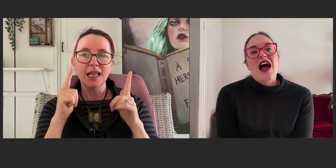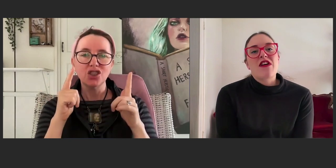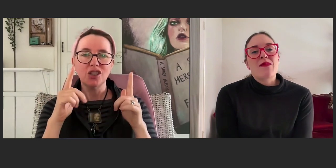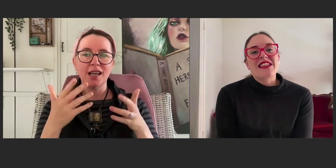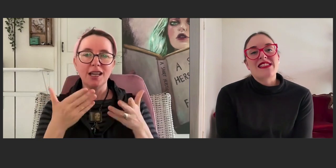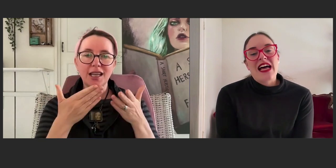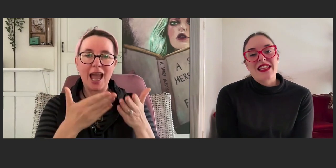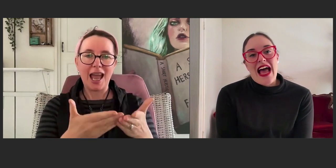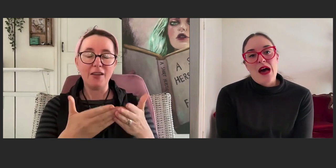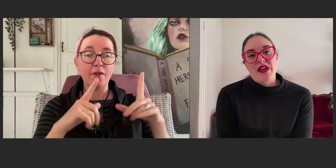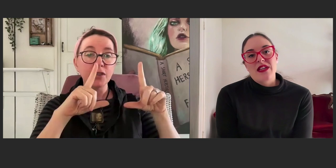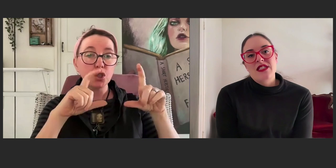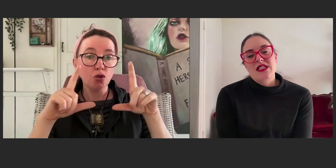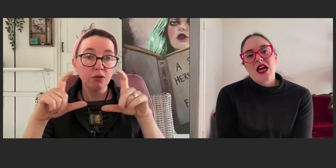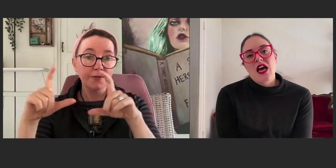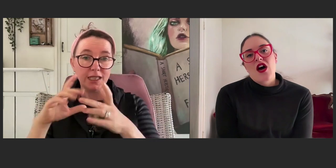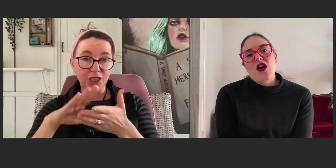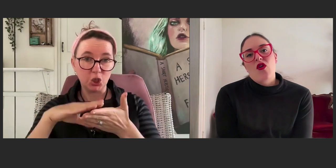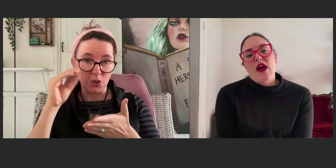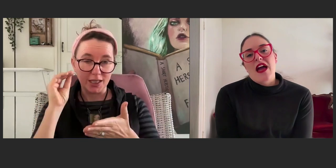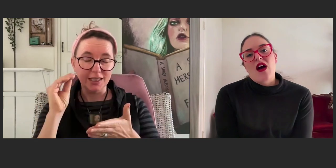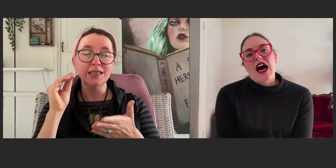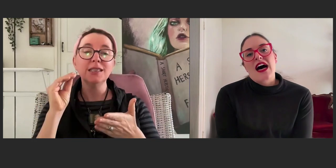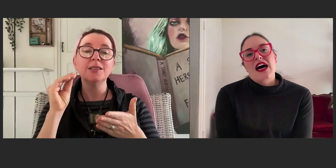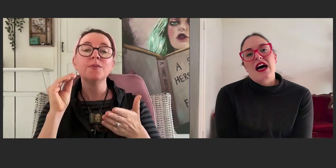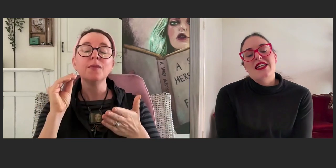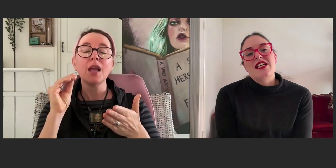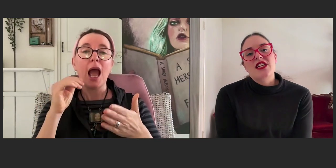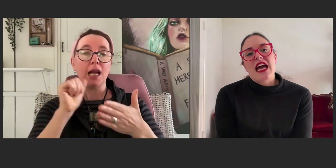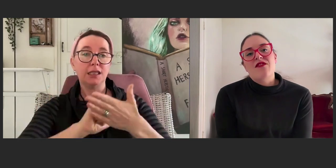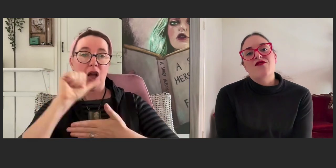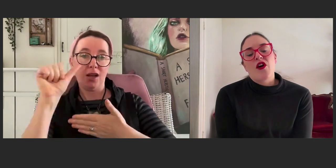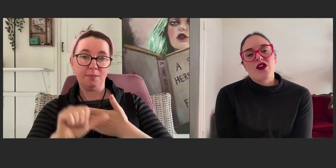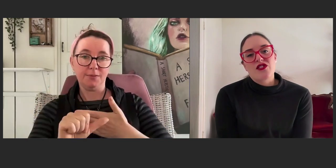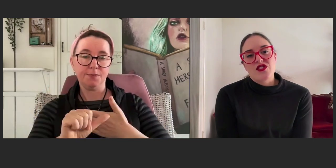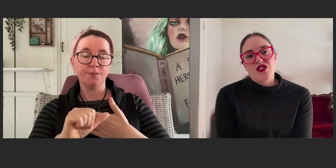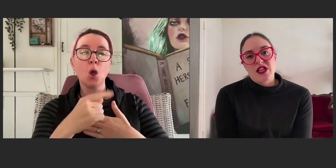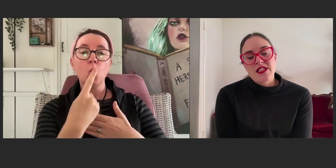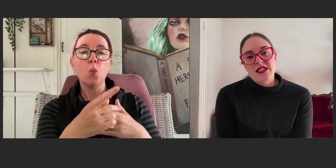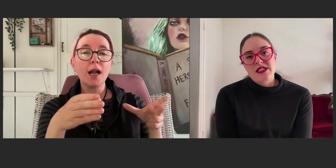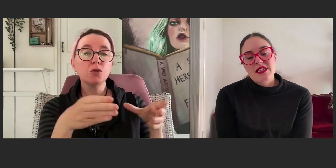I read about a study that happened where a teacher gave photos to students